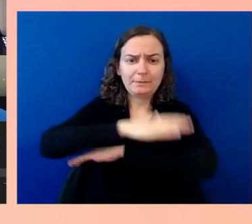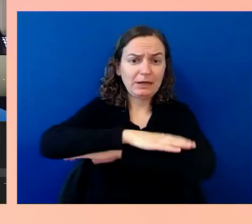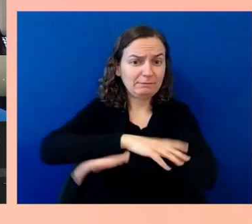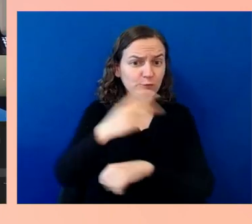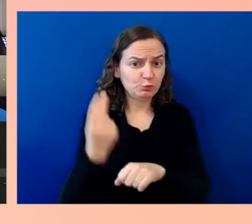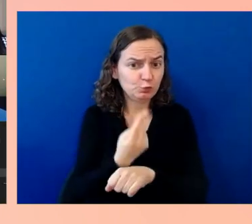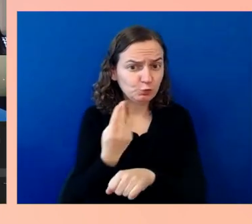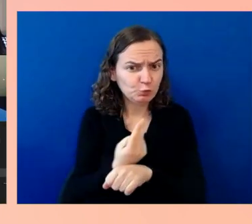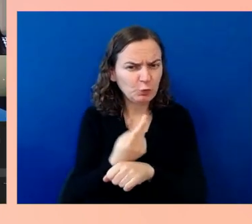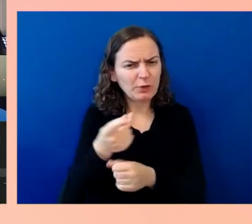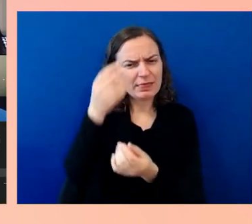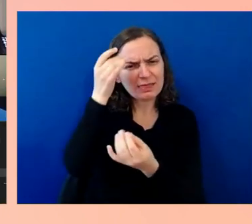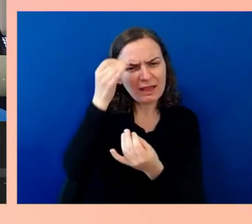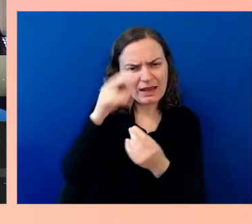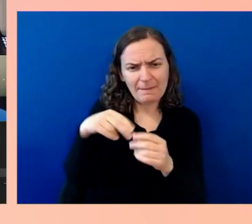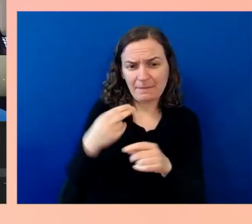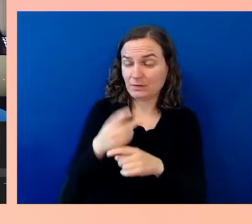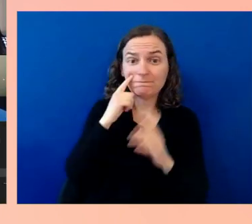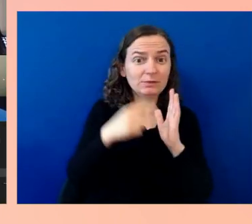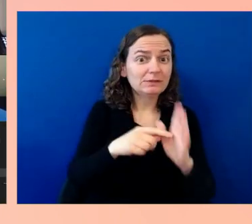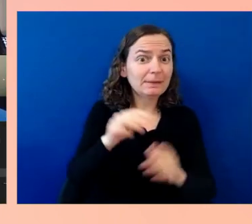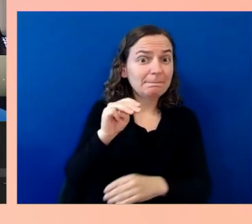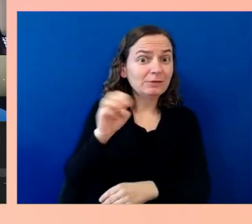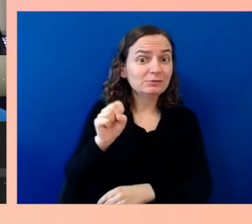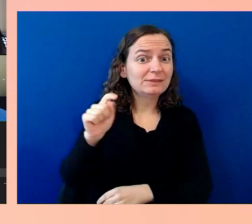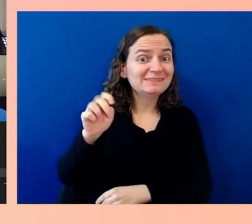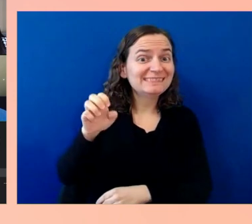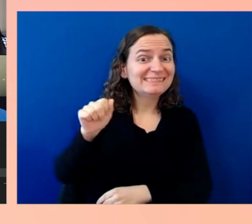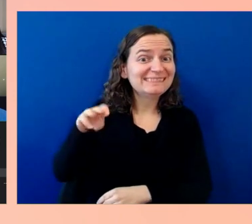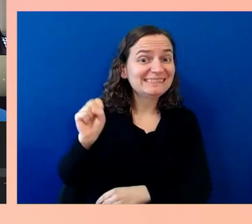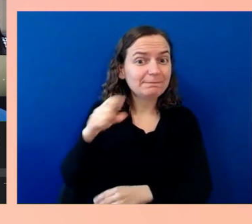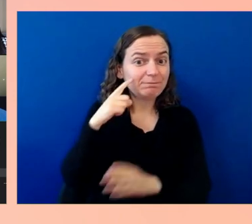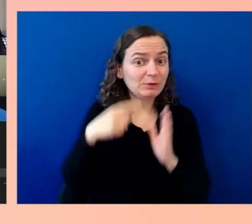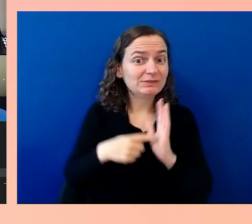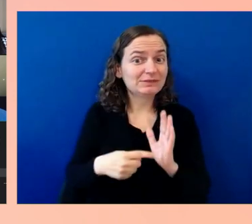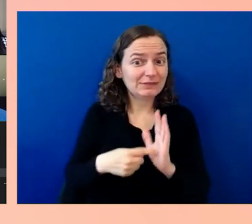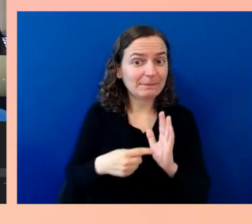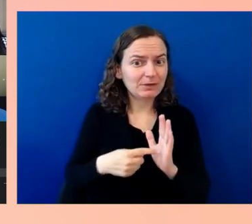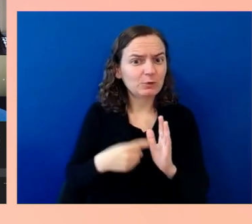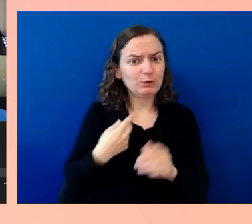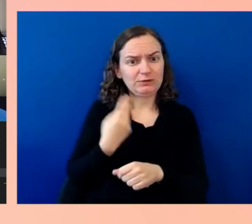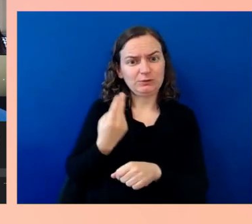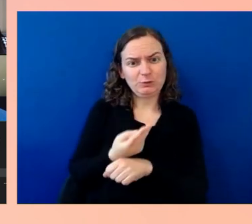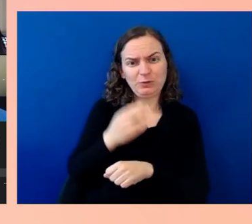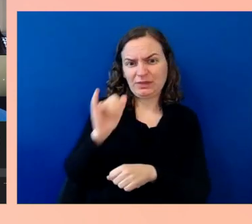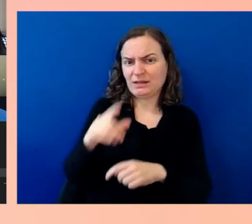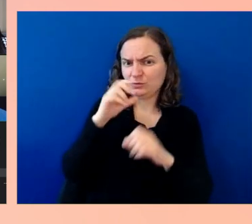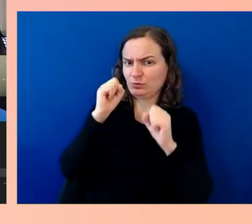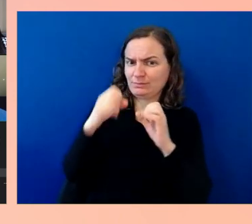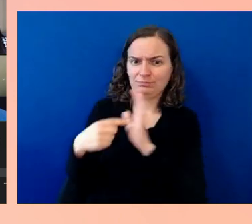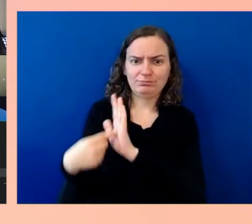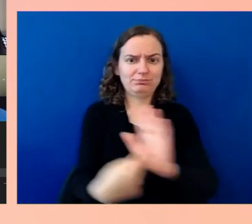we use that as an incredible showcase of what we're capable of, in terms of placing that there.